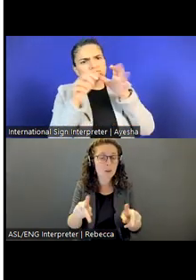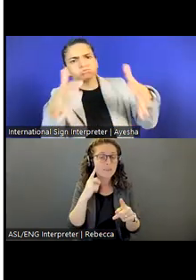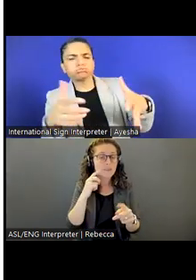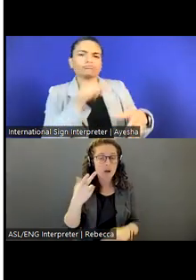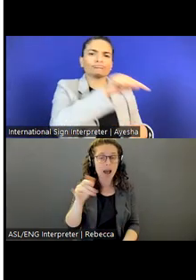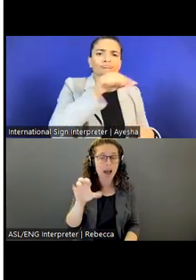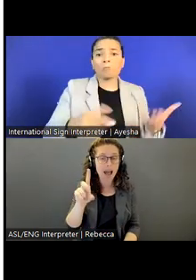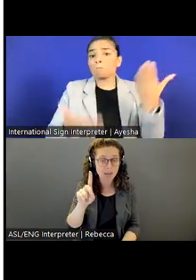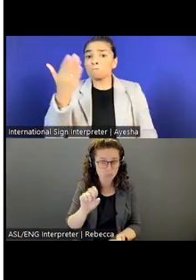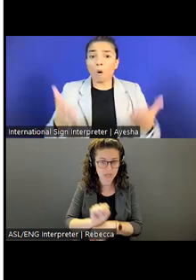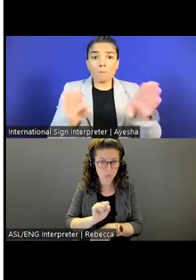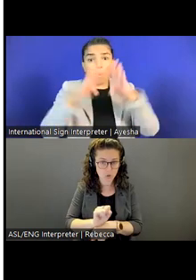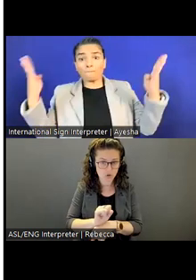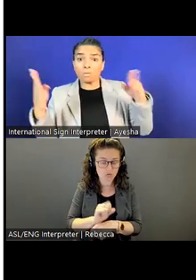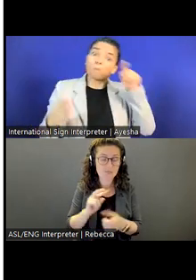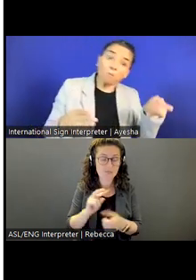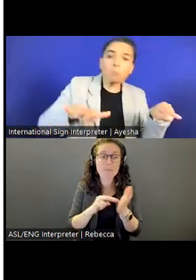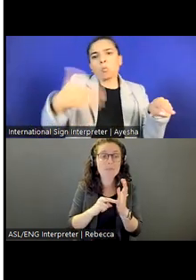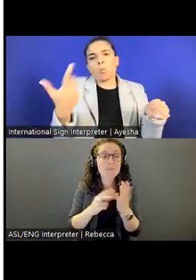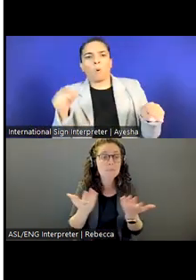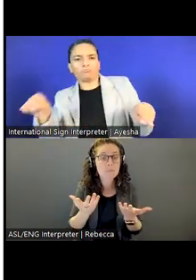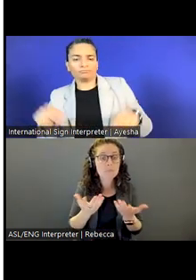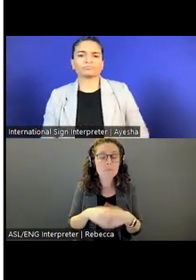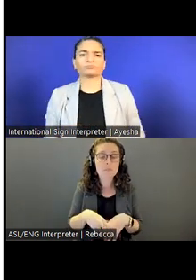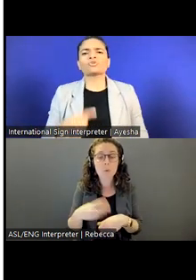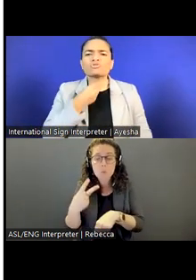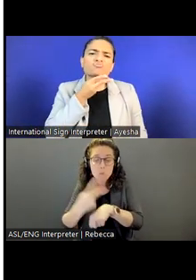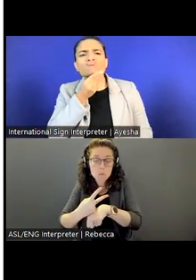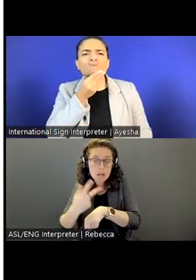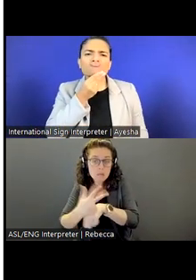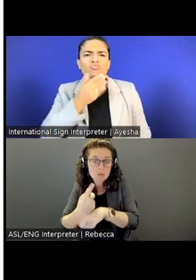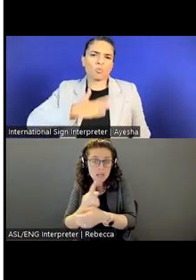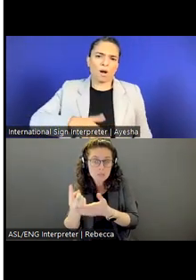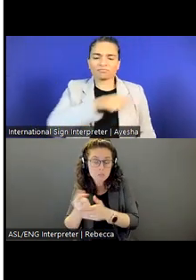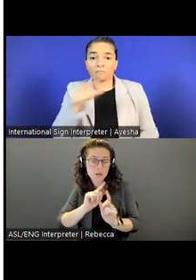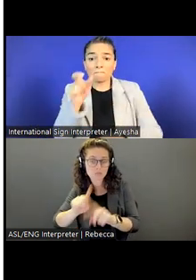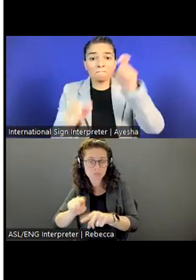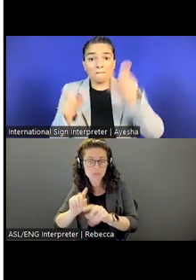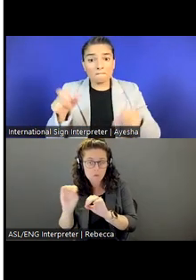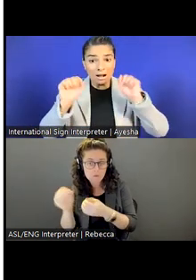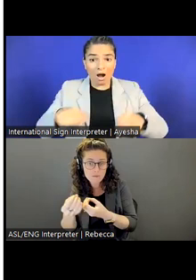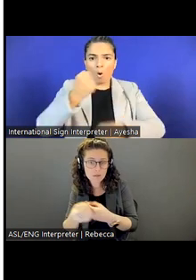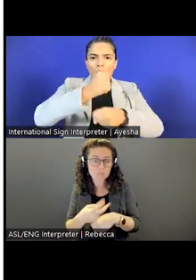What that looks like is more of your maybe two to three days in the office, the rest from home. So we have that opportunity.